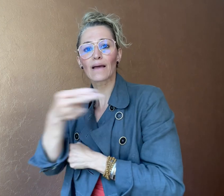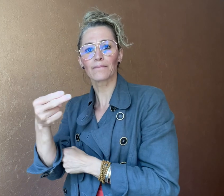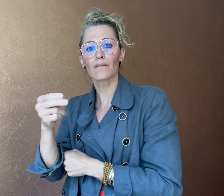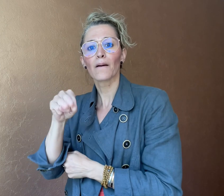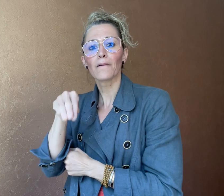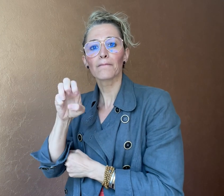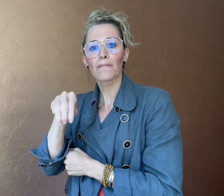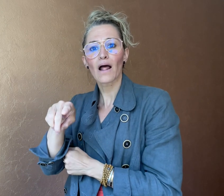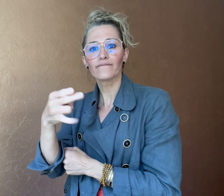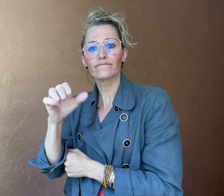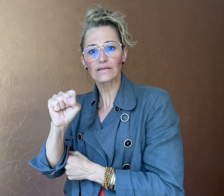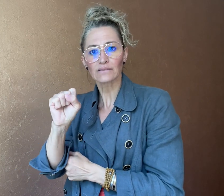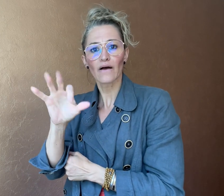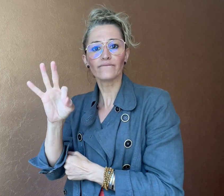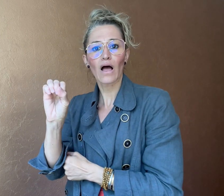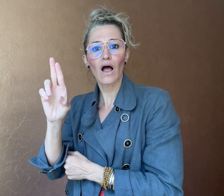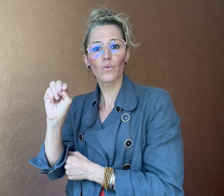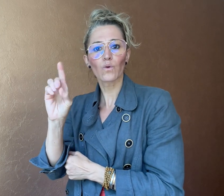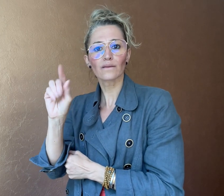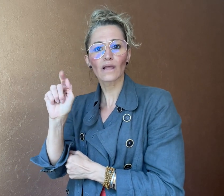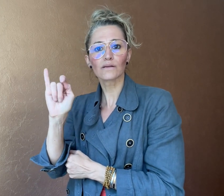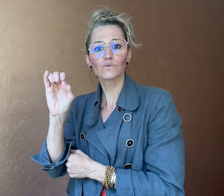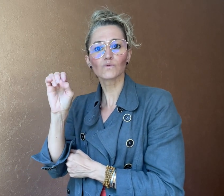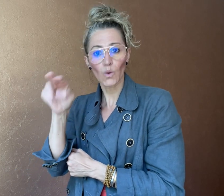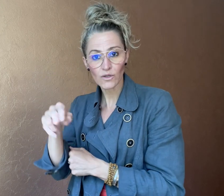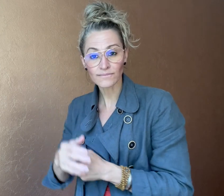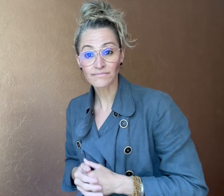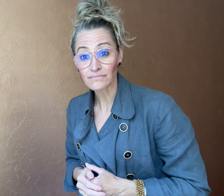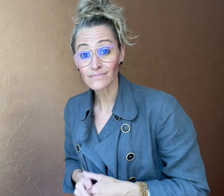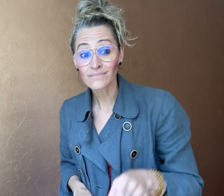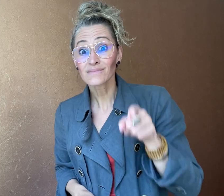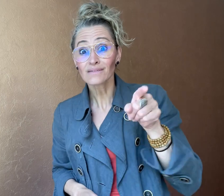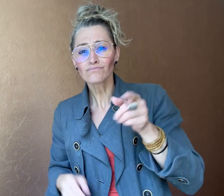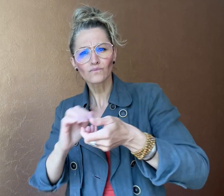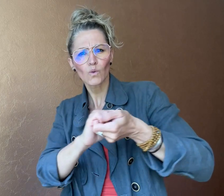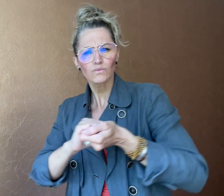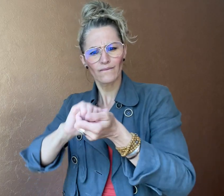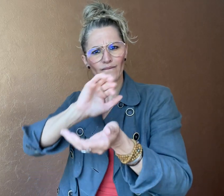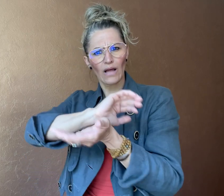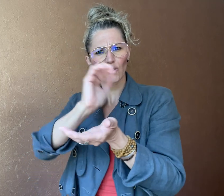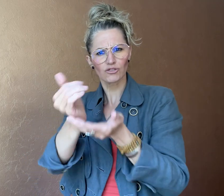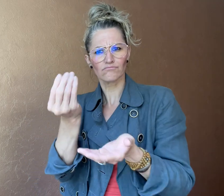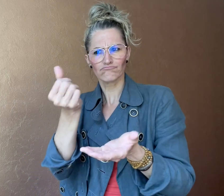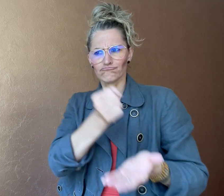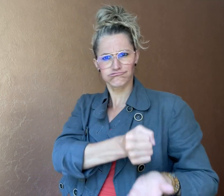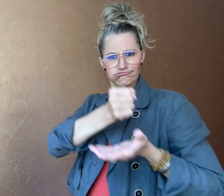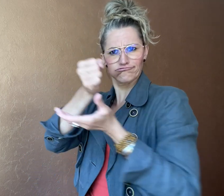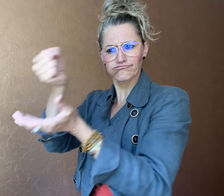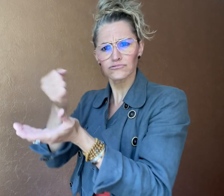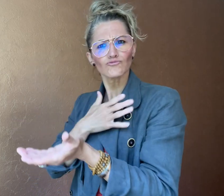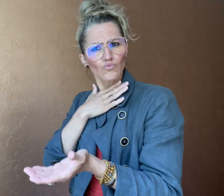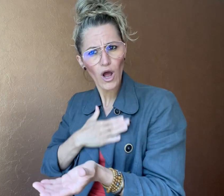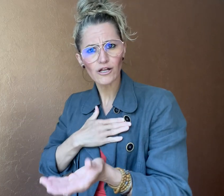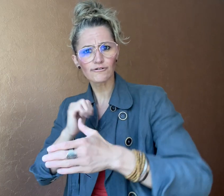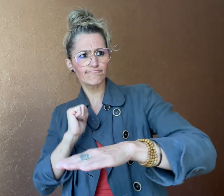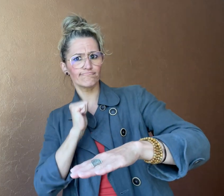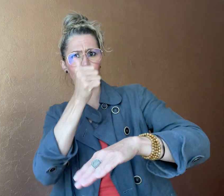the Memphis Foundation. The Memphis foundation was set up